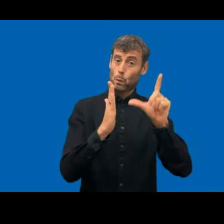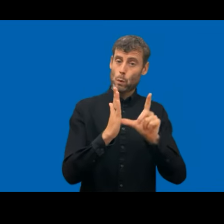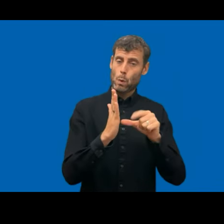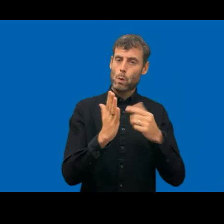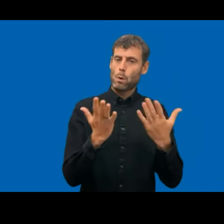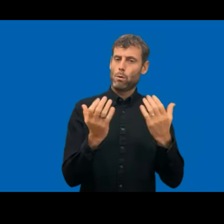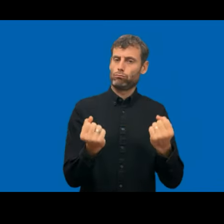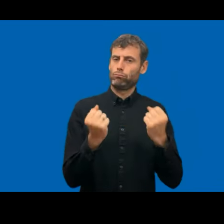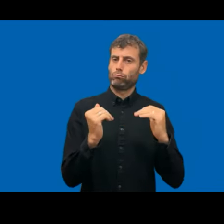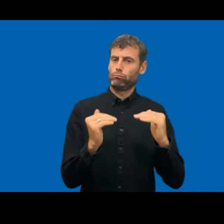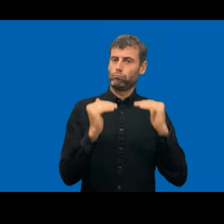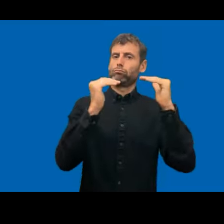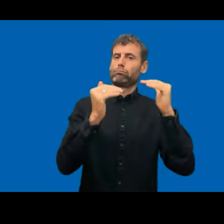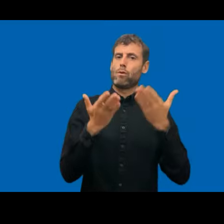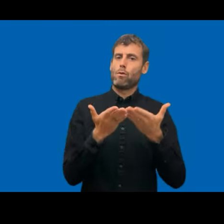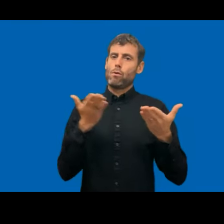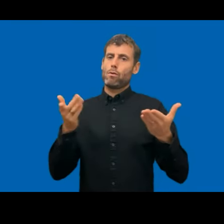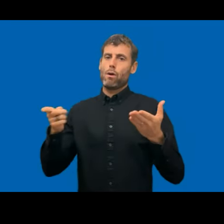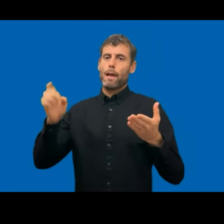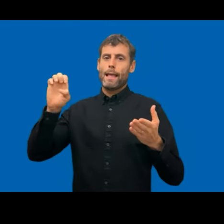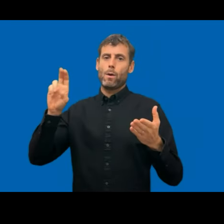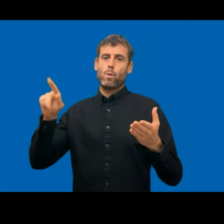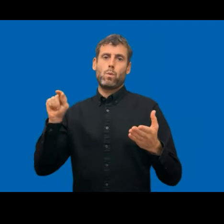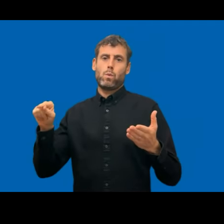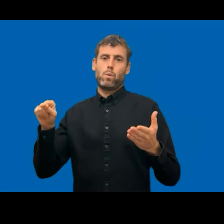This is also forced by German law because we got a research